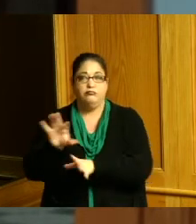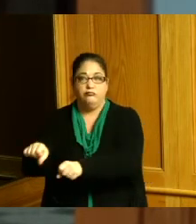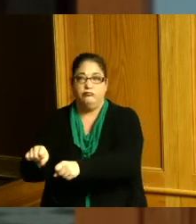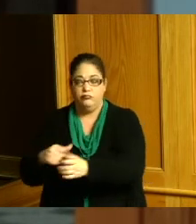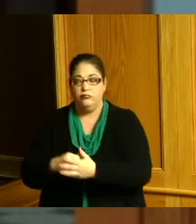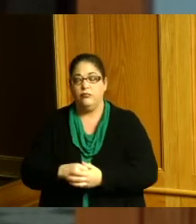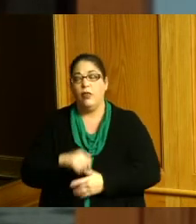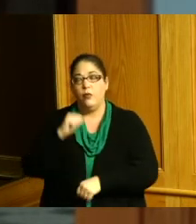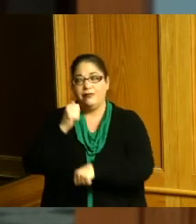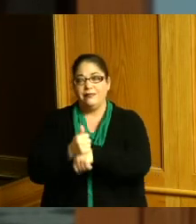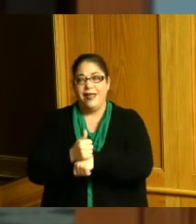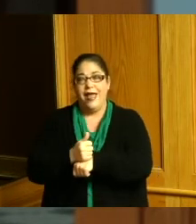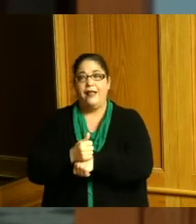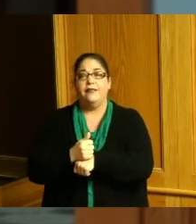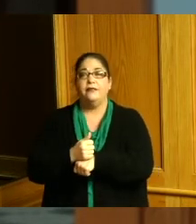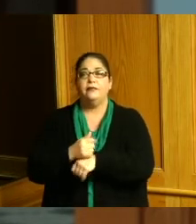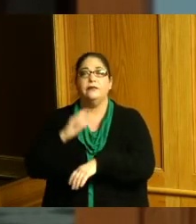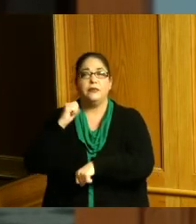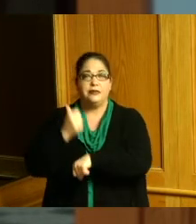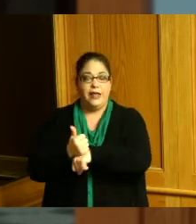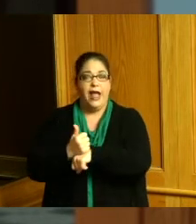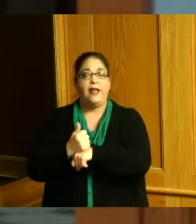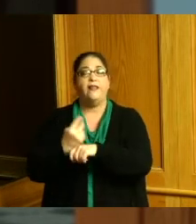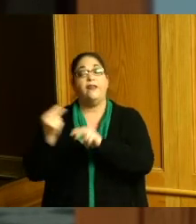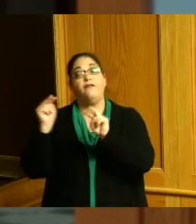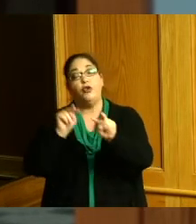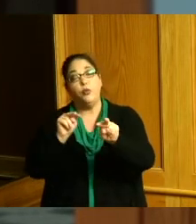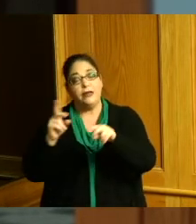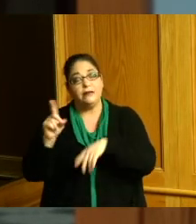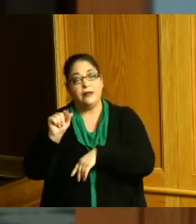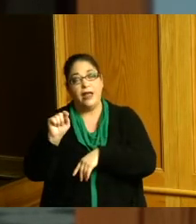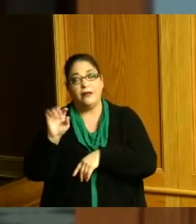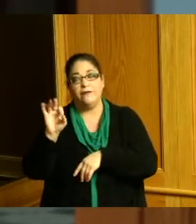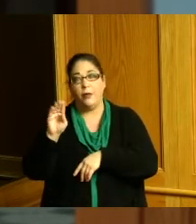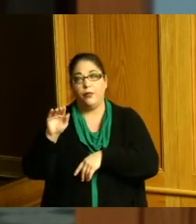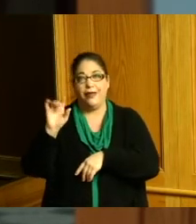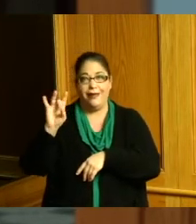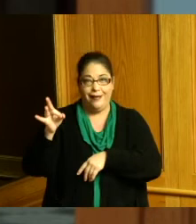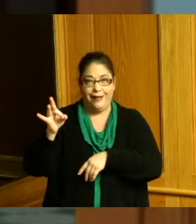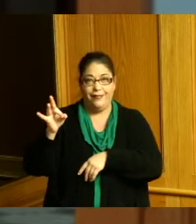date or the viewing excuse me the viewing date of February 8th the hearing date of march 3rd